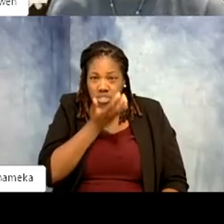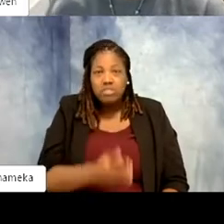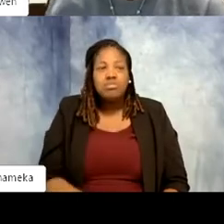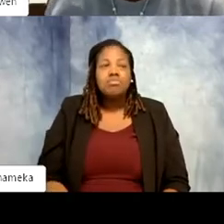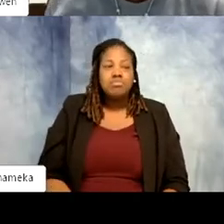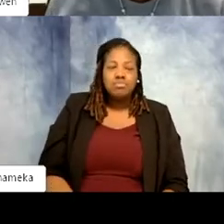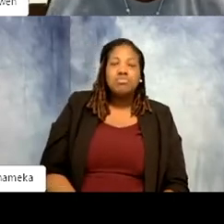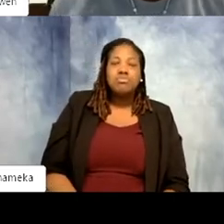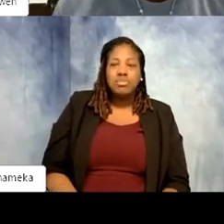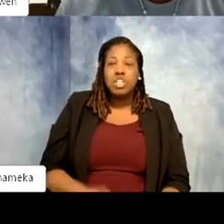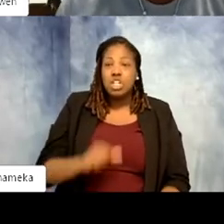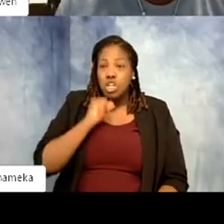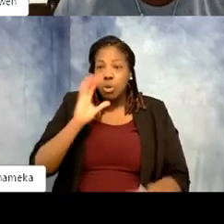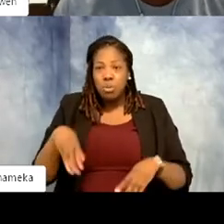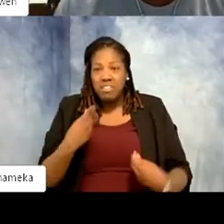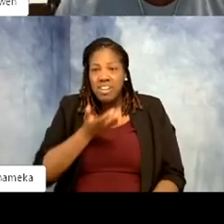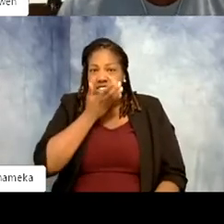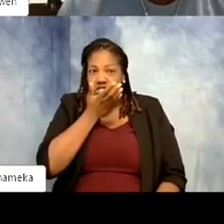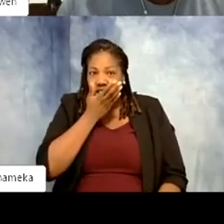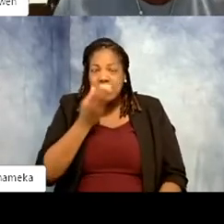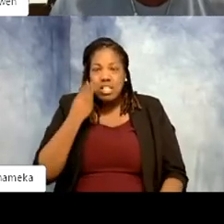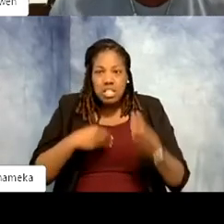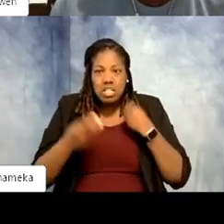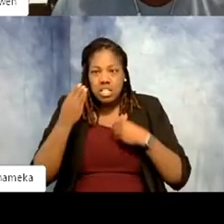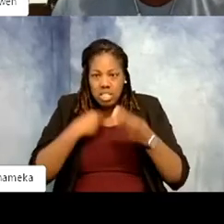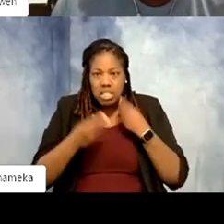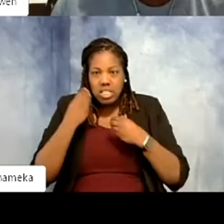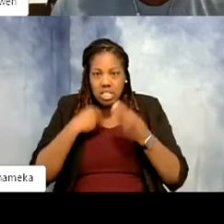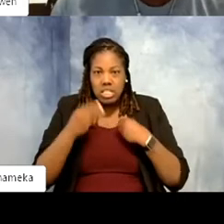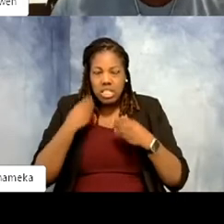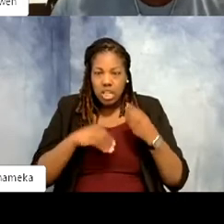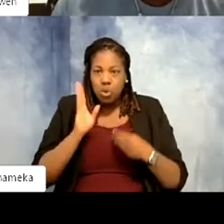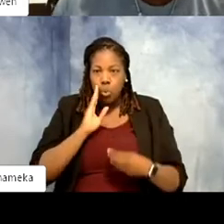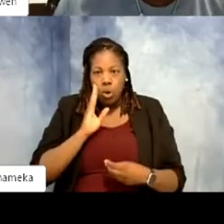them grass because they just constantly would eat it. They're herbivores. So they get a ratite